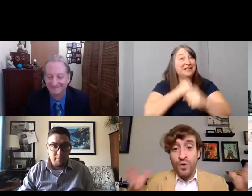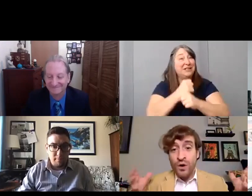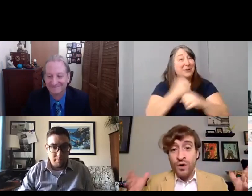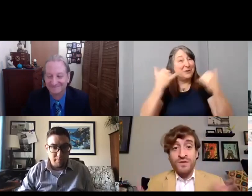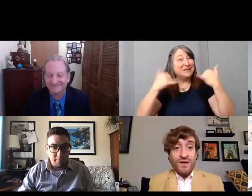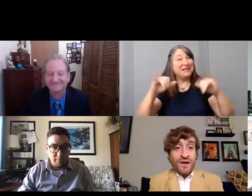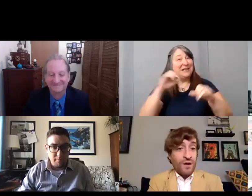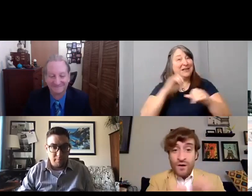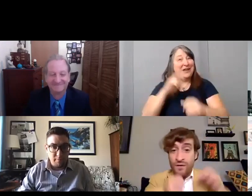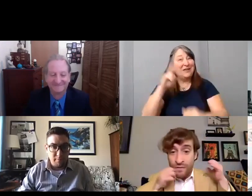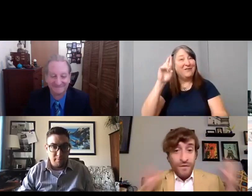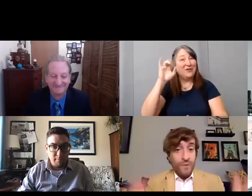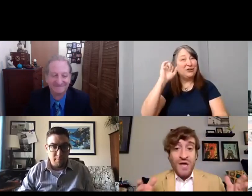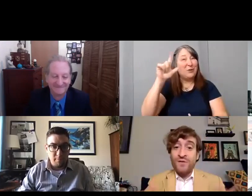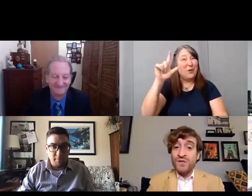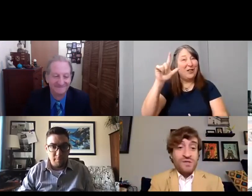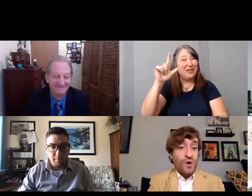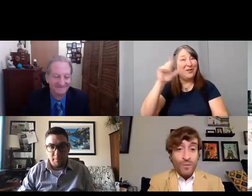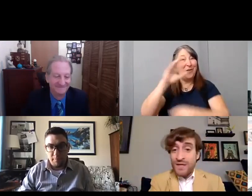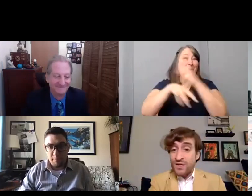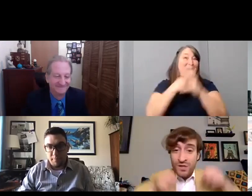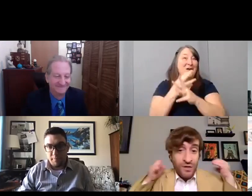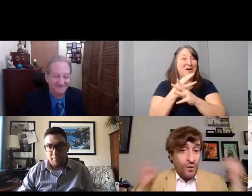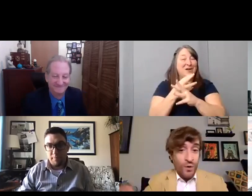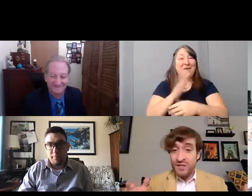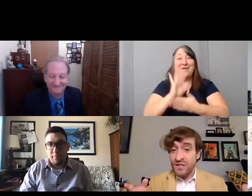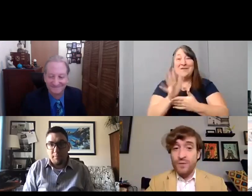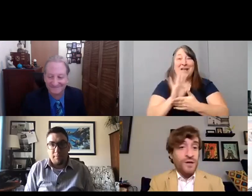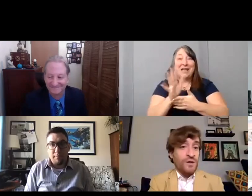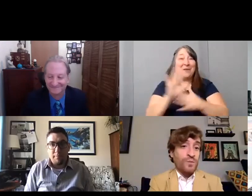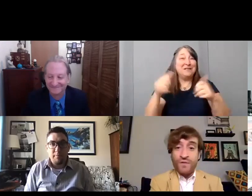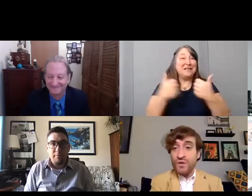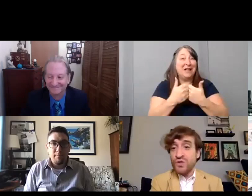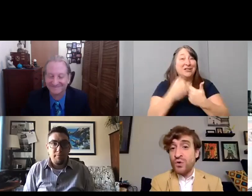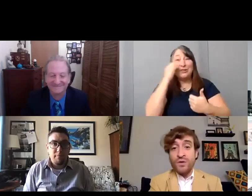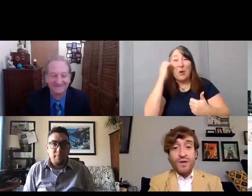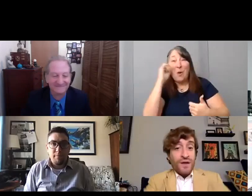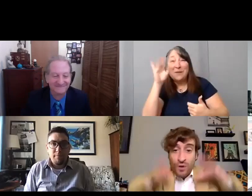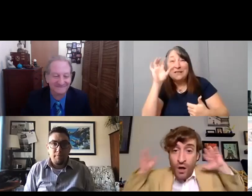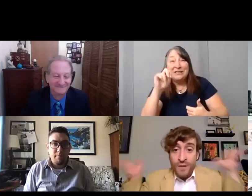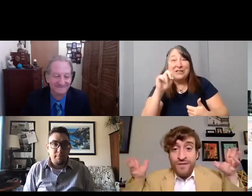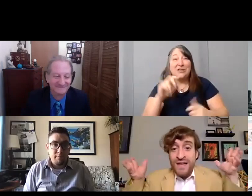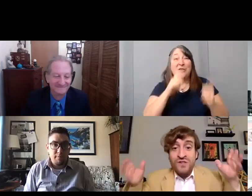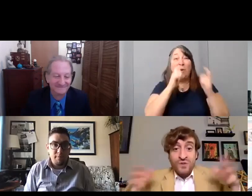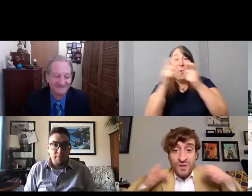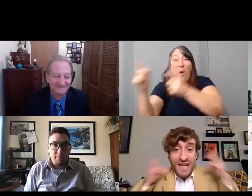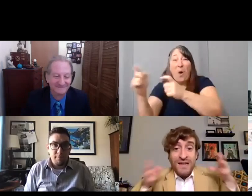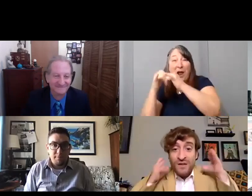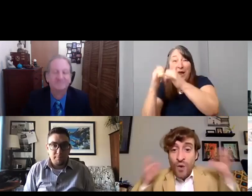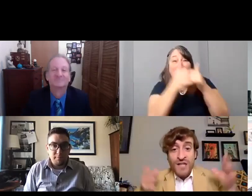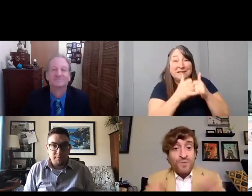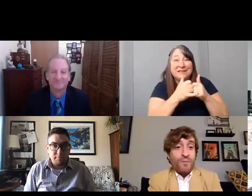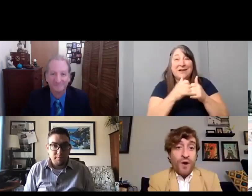Our film challenge is a home edition. The award ceremony will be virtual. You're all invited to attend, to watch, be a part of that.